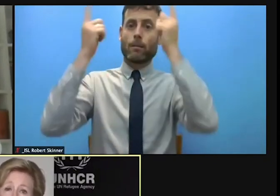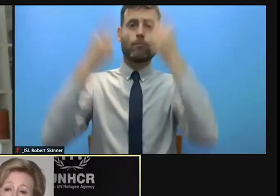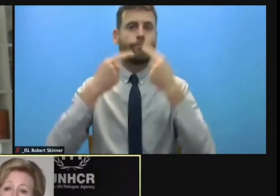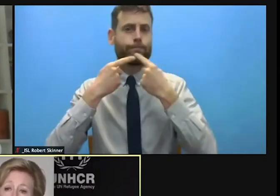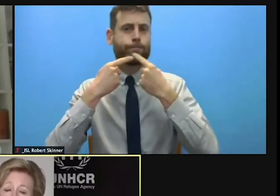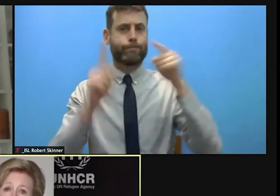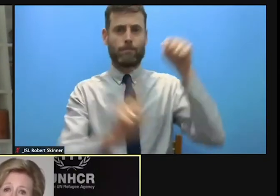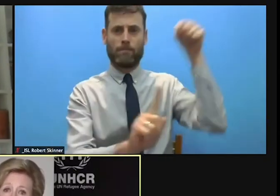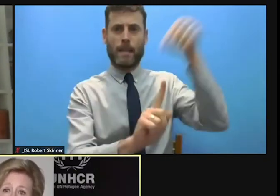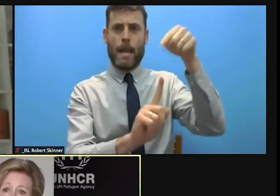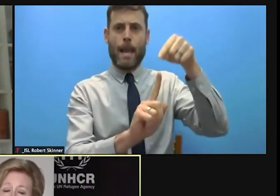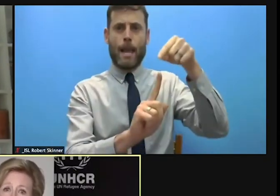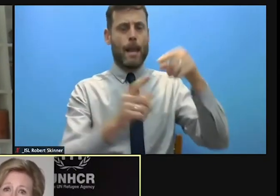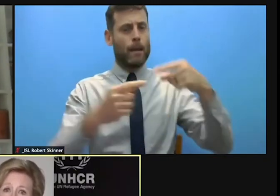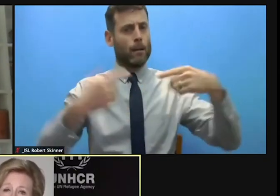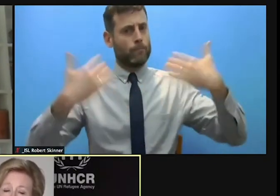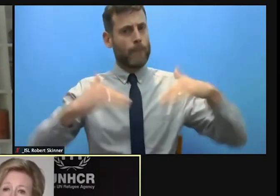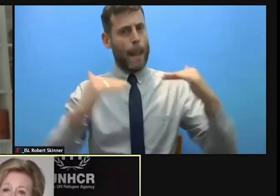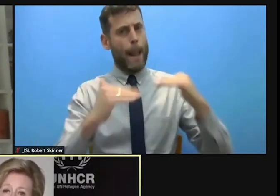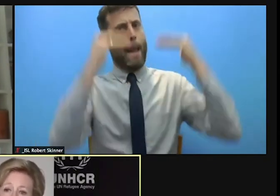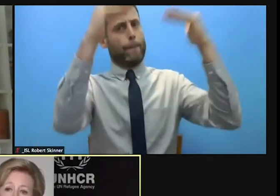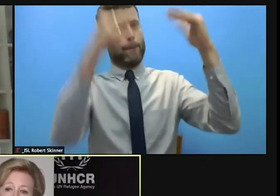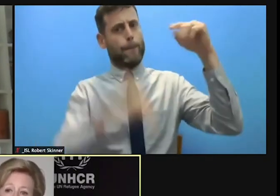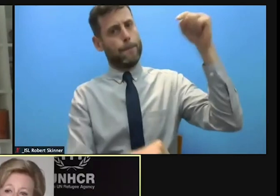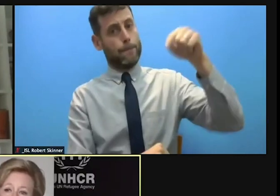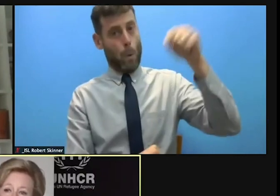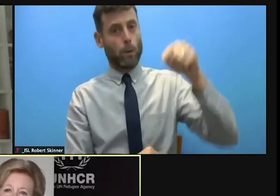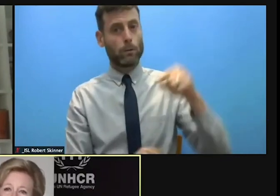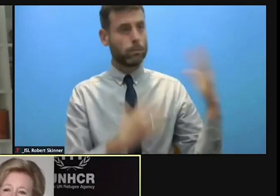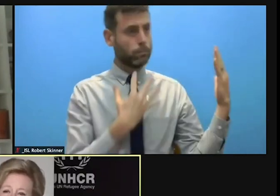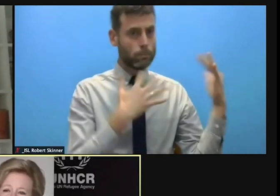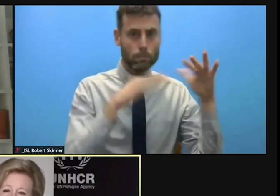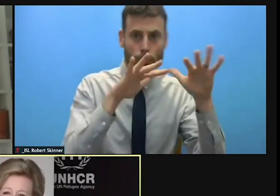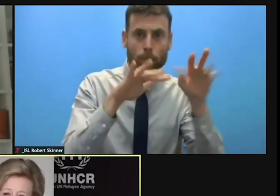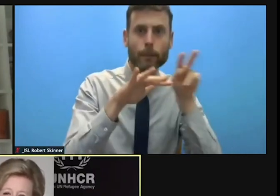think we need leadership that gets to those people who are going to make the political decisions.